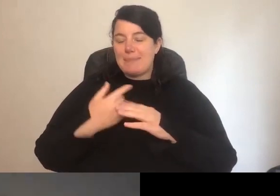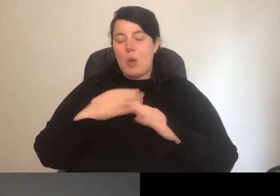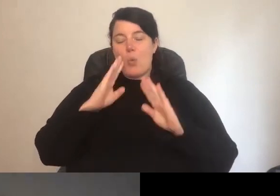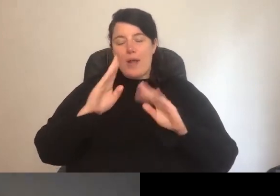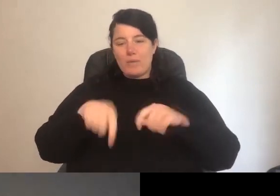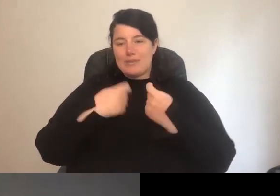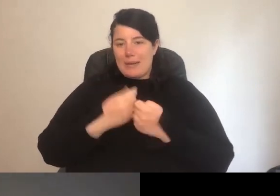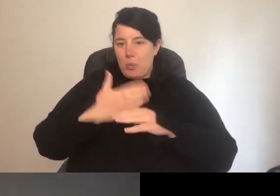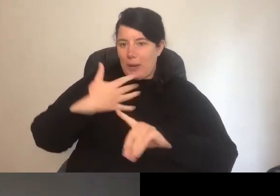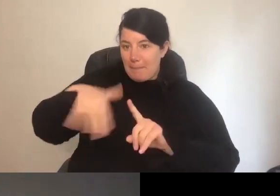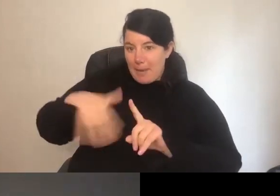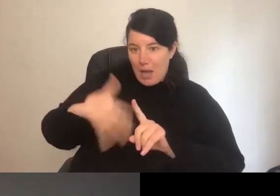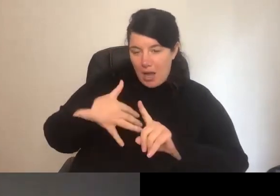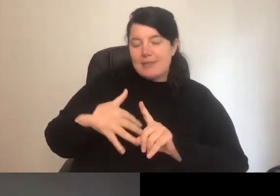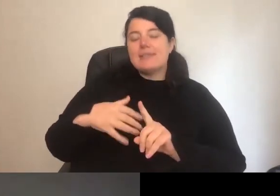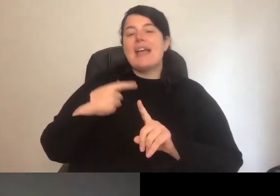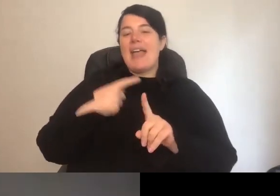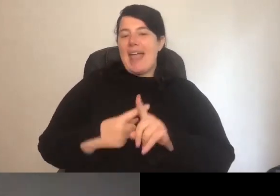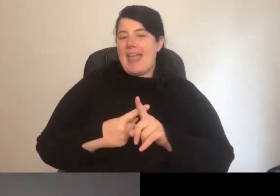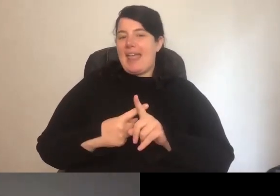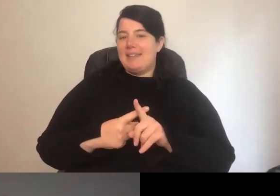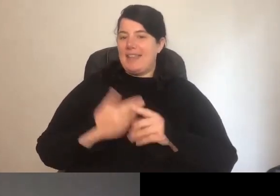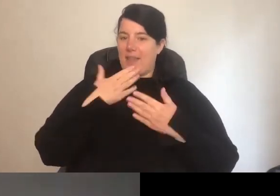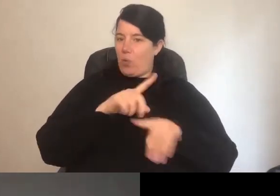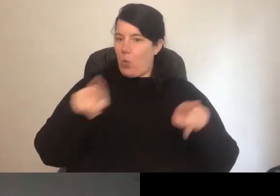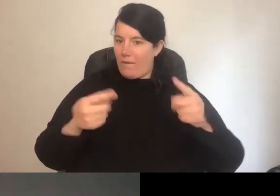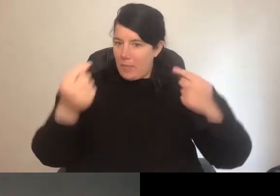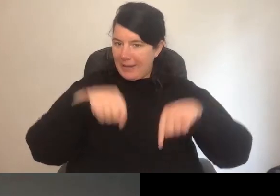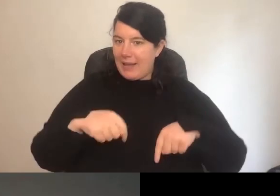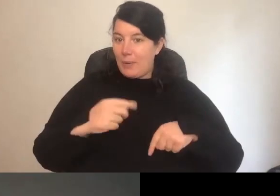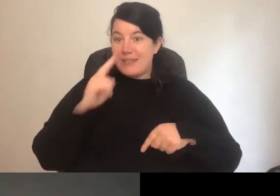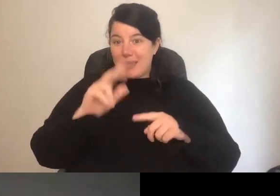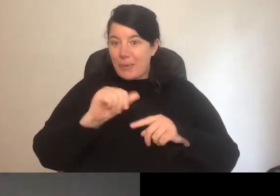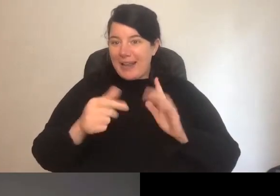scenes, and of course thank you to all of you for being here. We hope to see you next time.